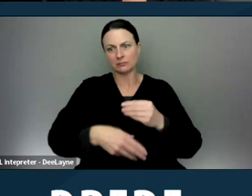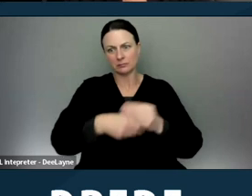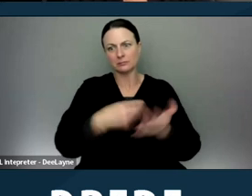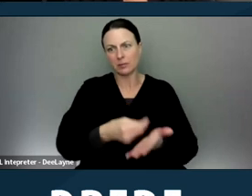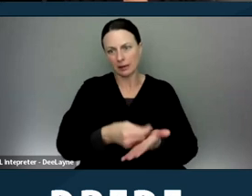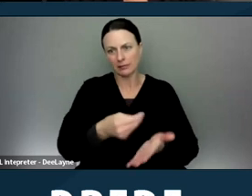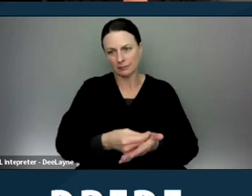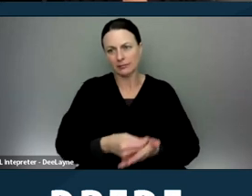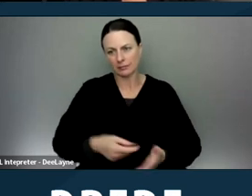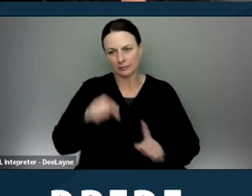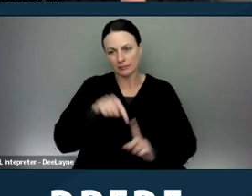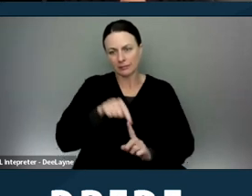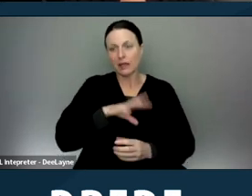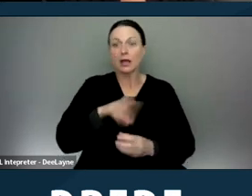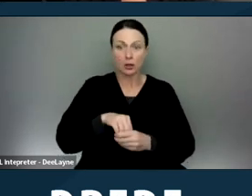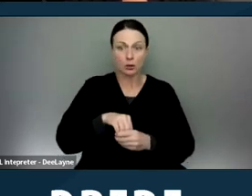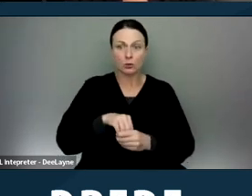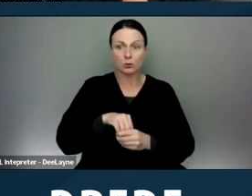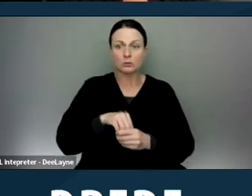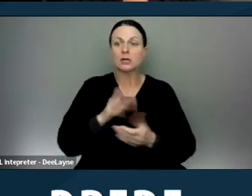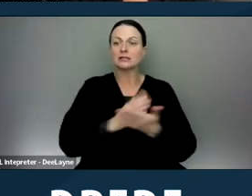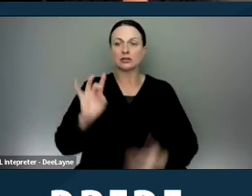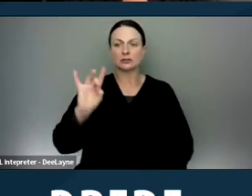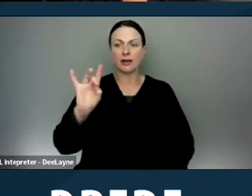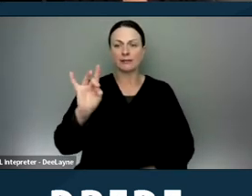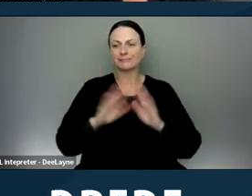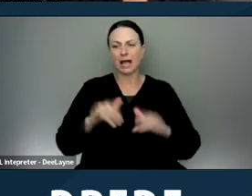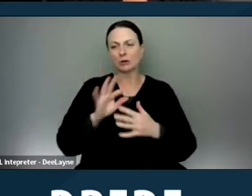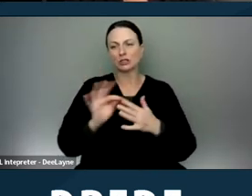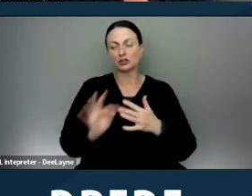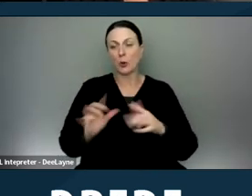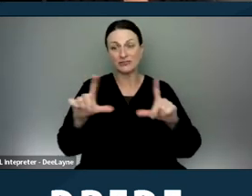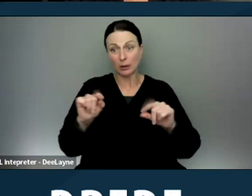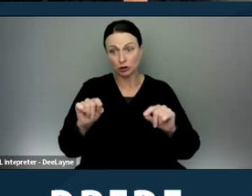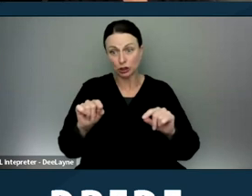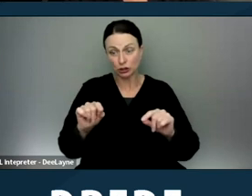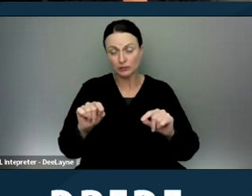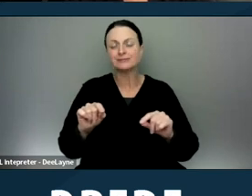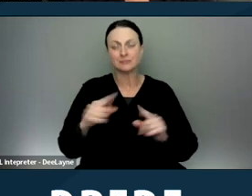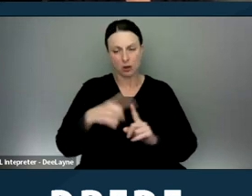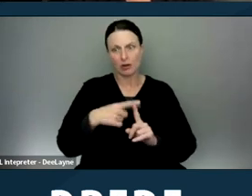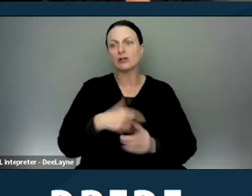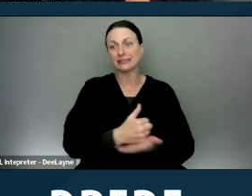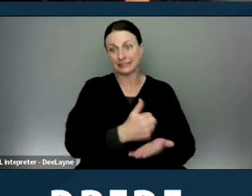And it specifically includes Section Eight housing choice voucher rental assistance,